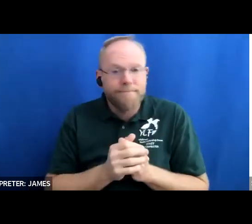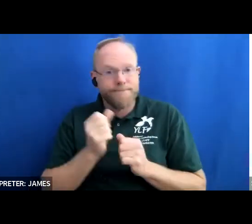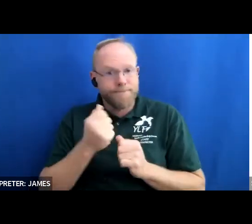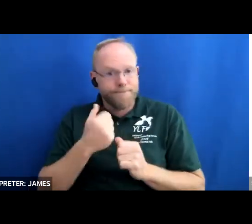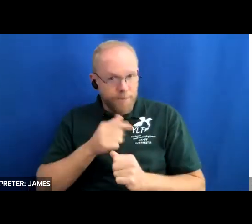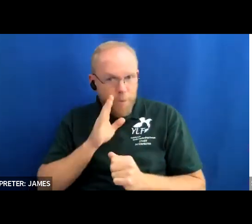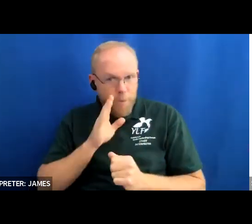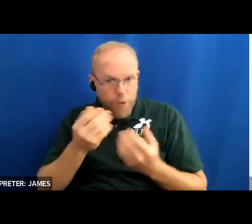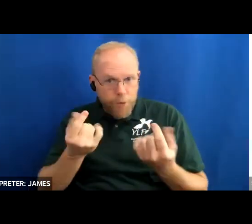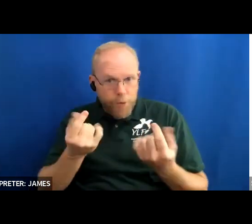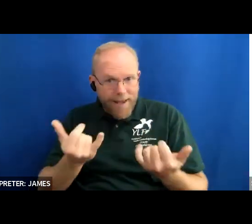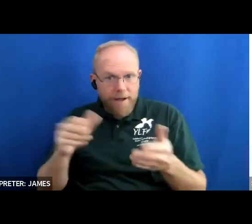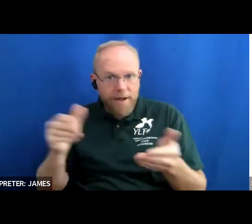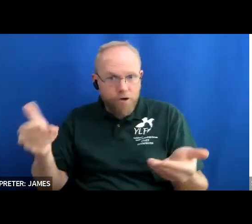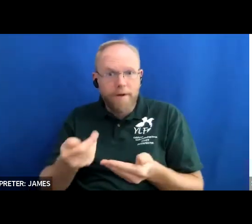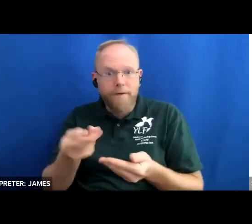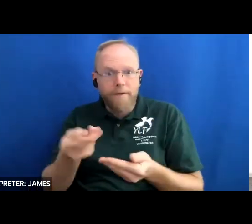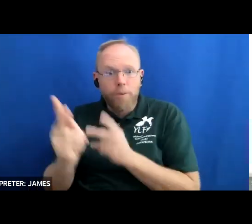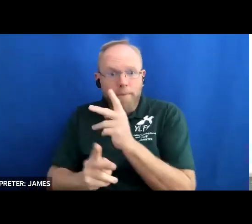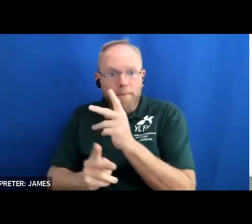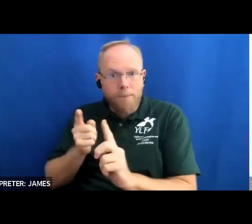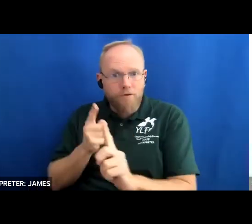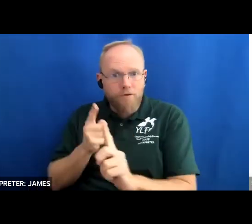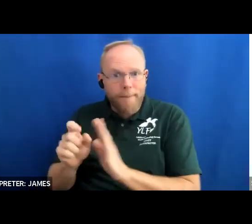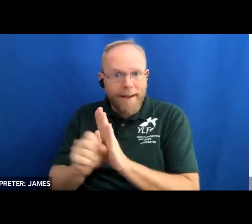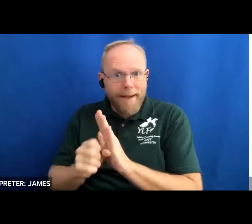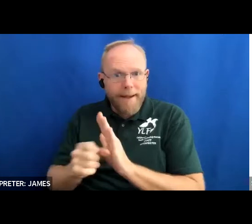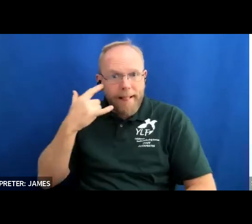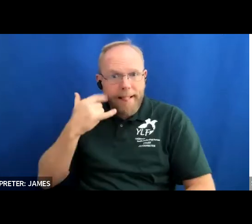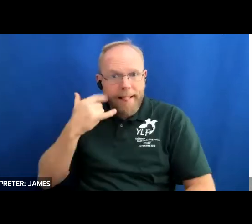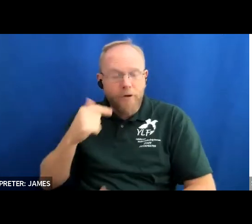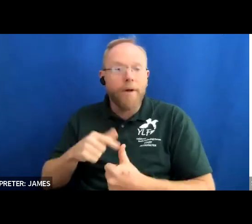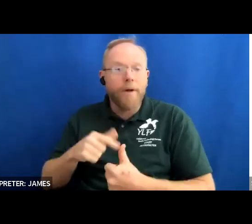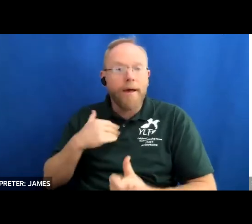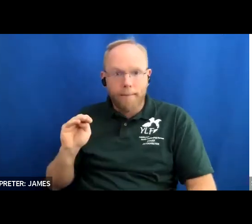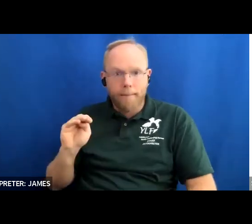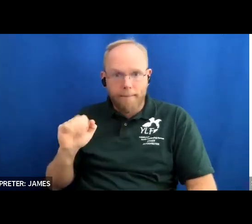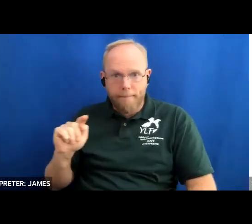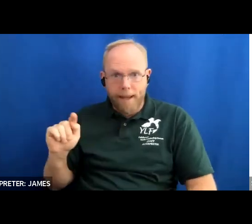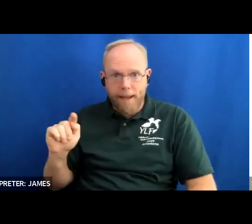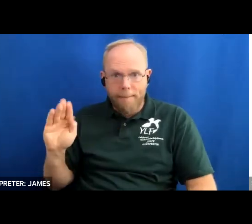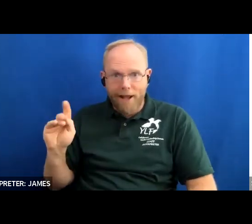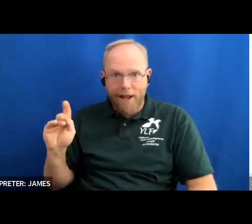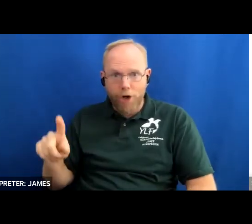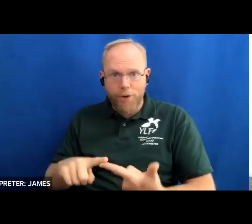introduce a couple of people from california we've got matt baker ben harris and gavin sue so